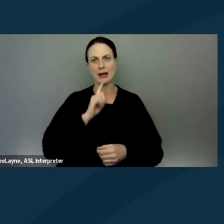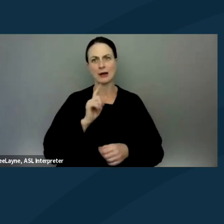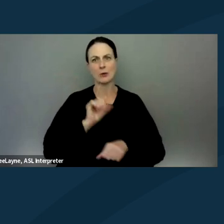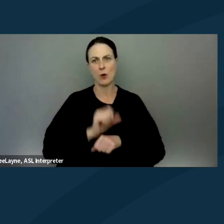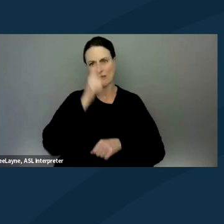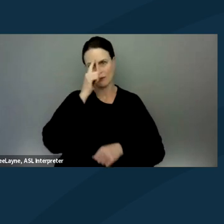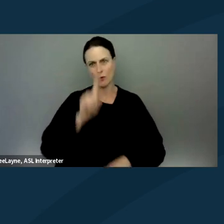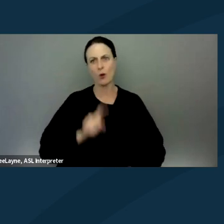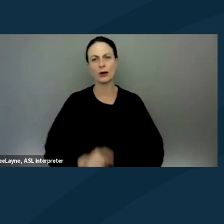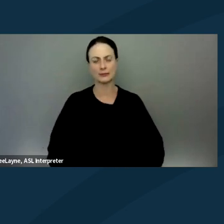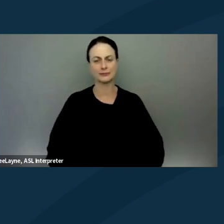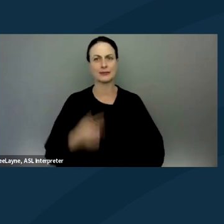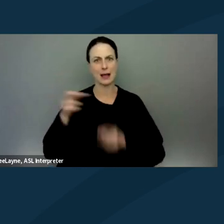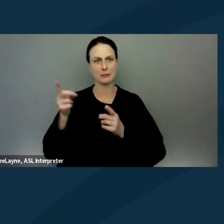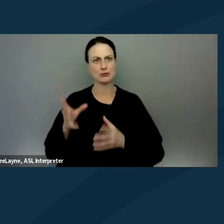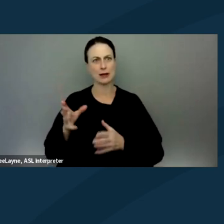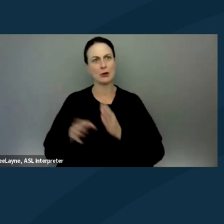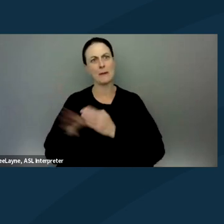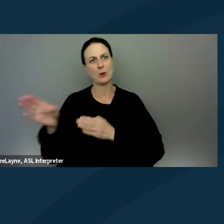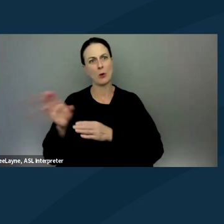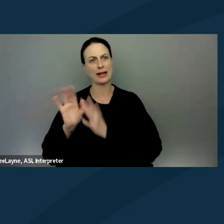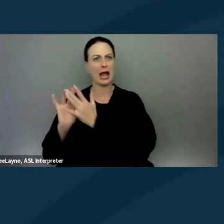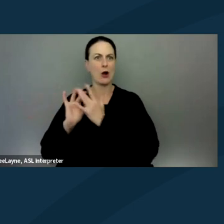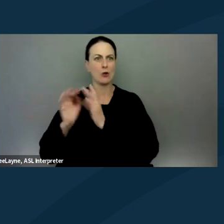I'm Director of Minority Outreach there.